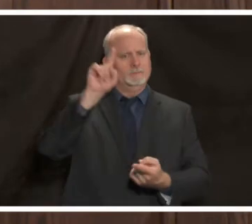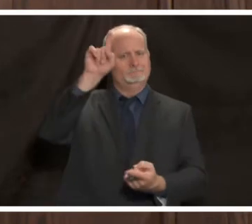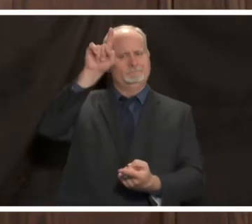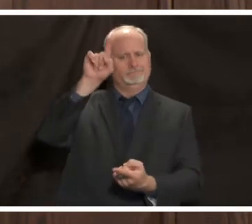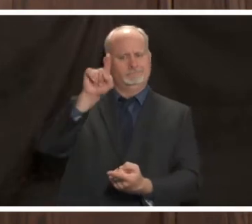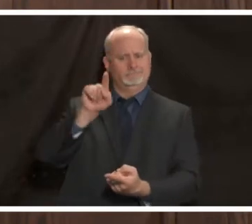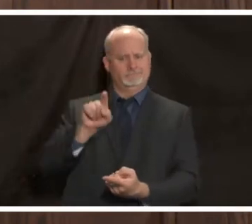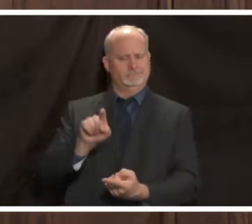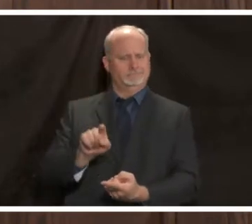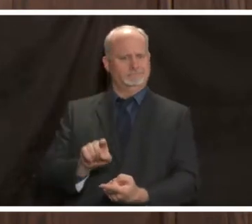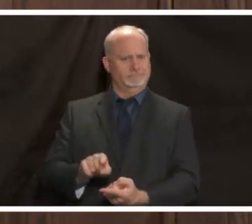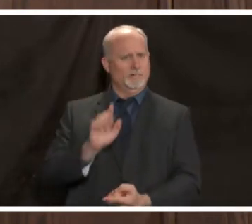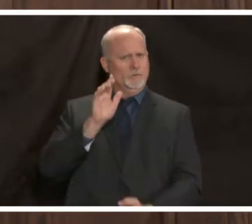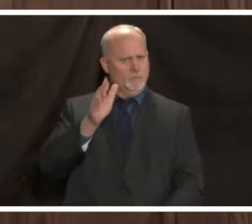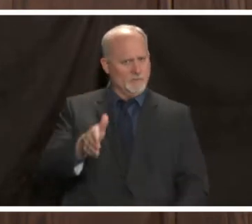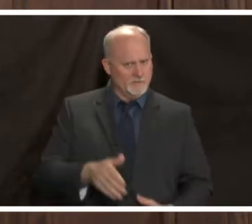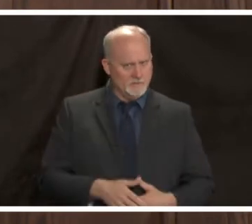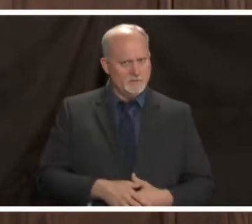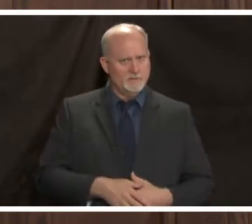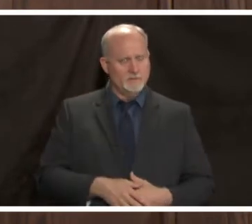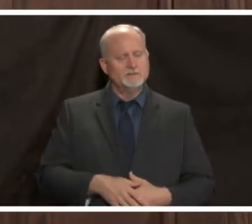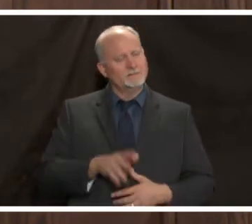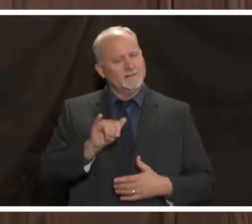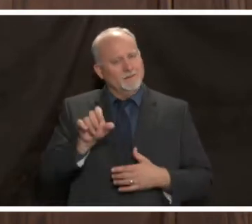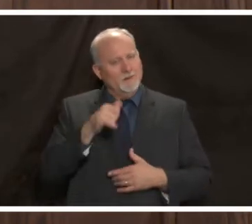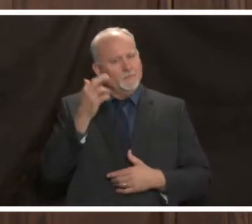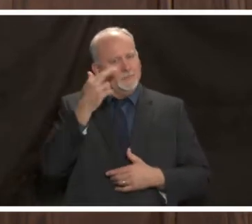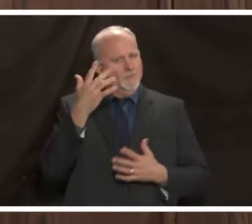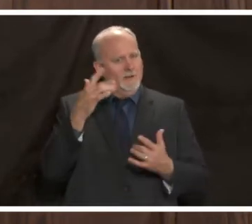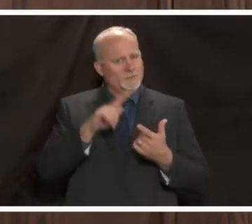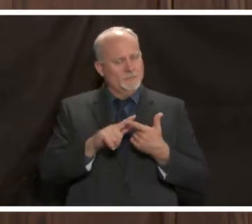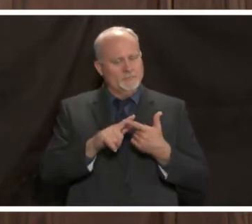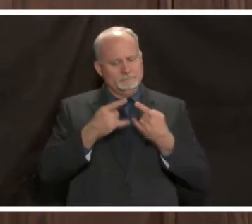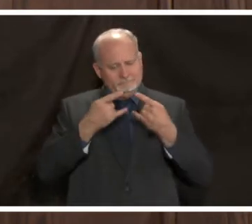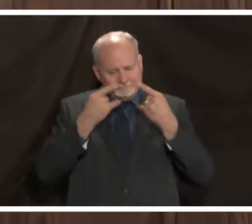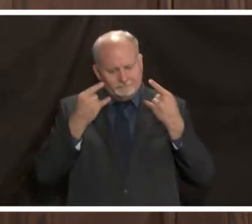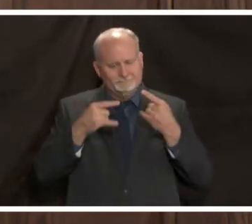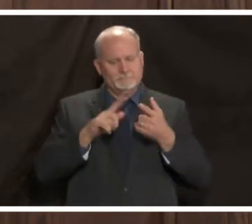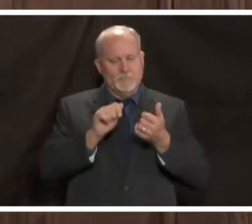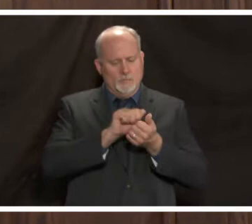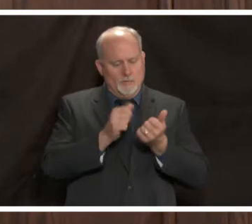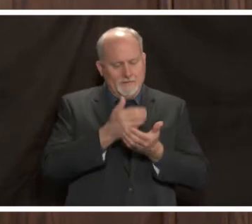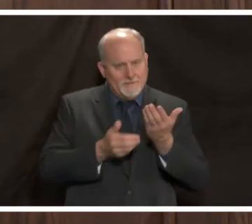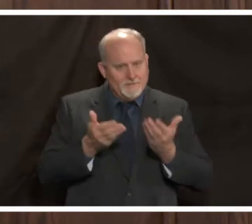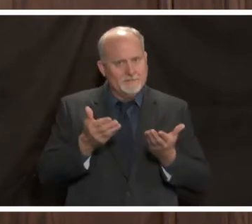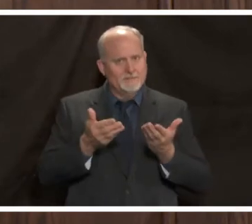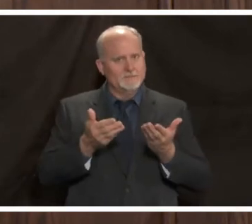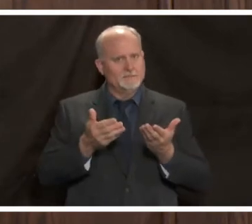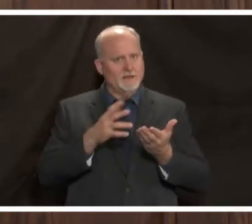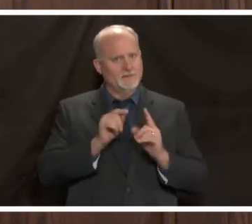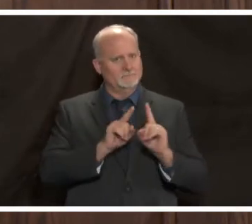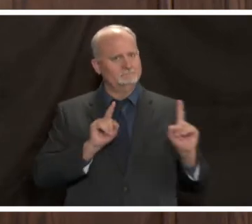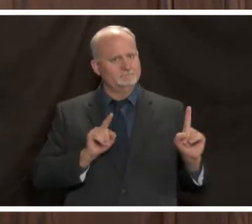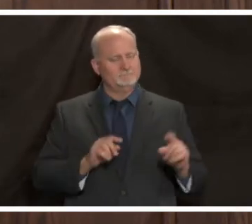reduced so yet another reason to follow these recommendations i've gotten a lot of direct